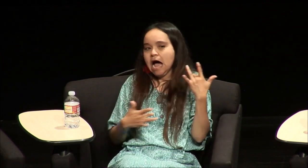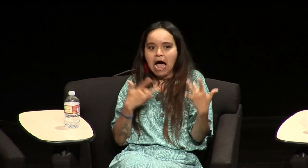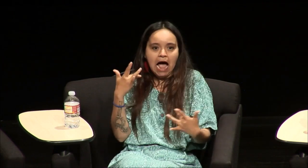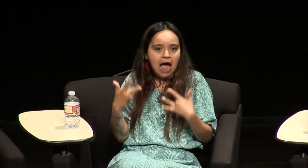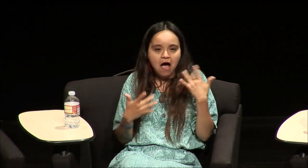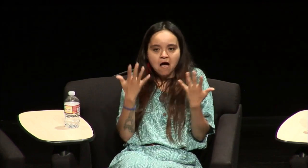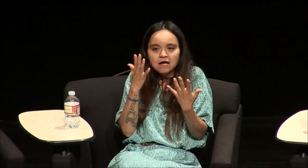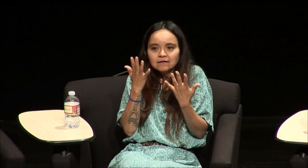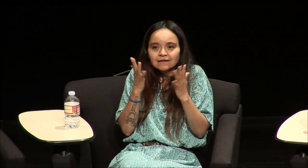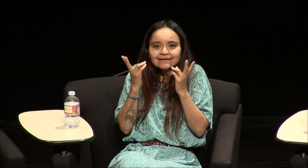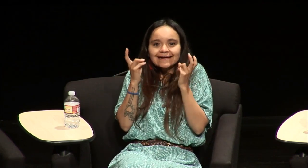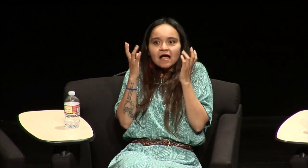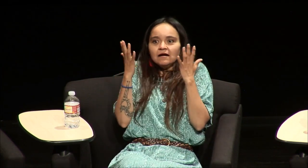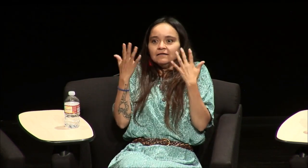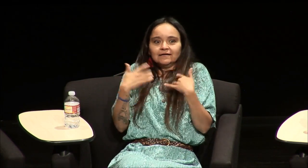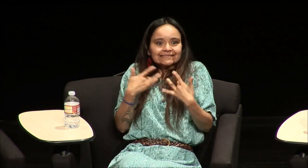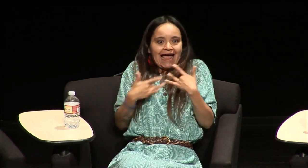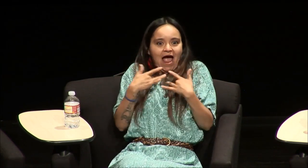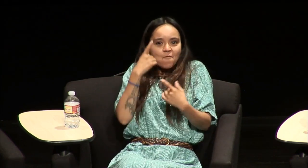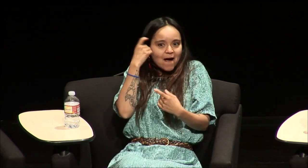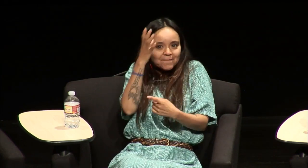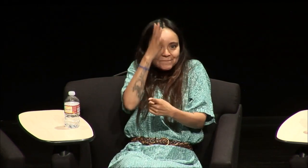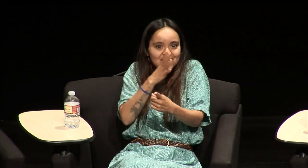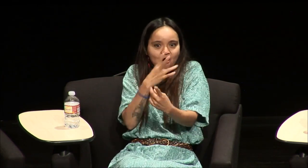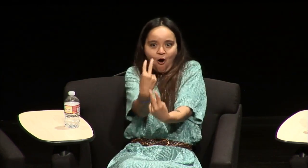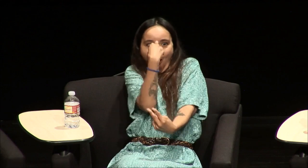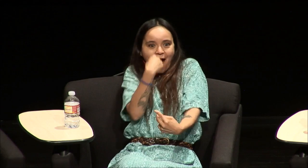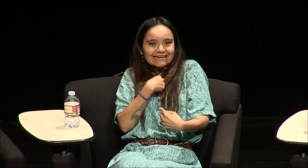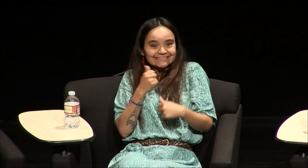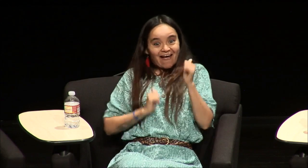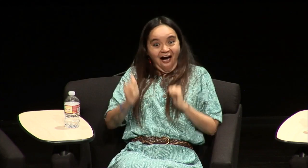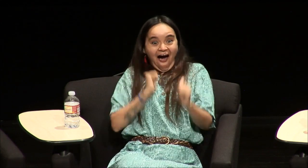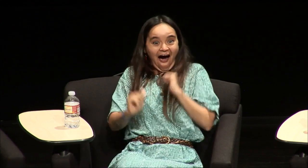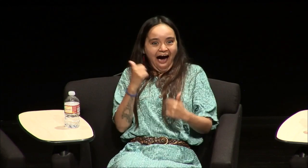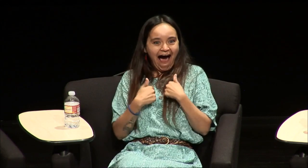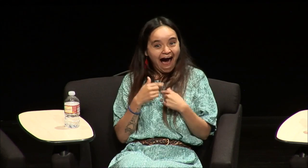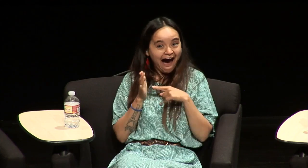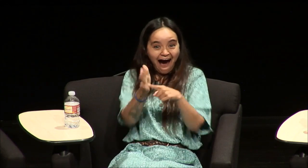excited to see him right then I couldn't contain it contain myself you know my